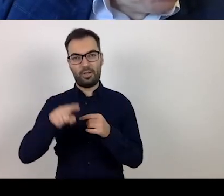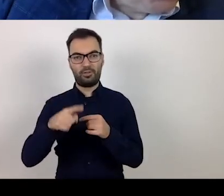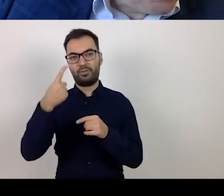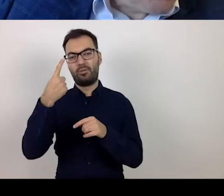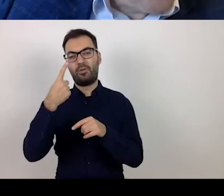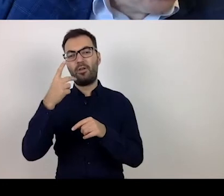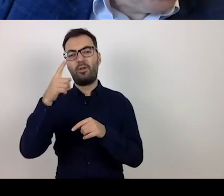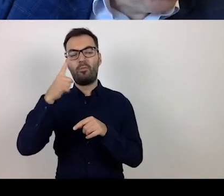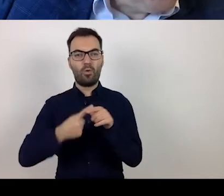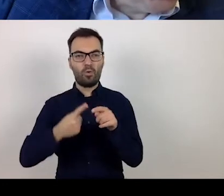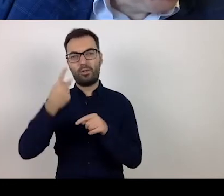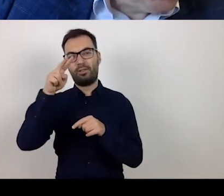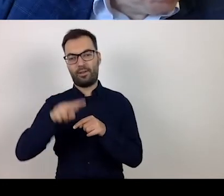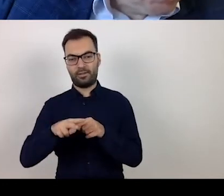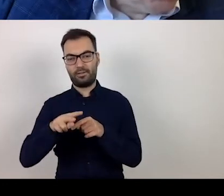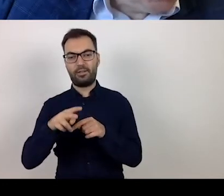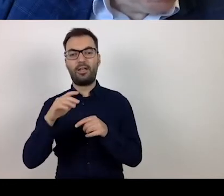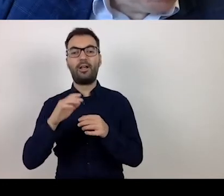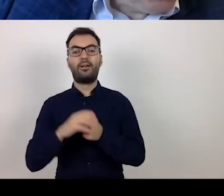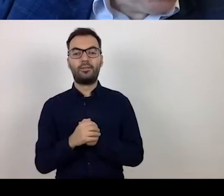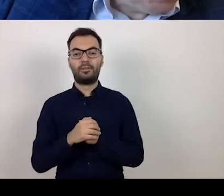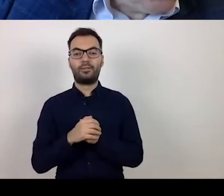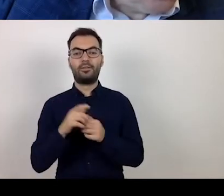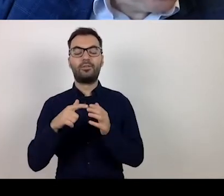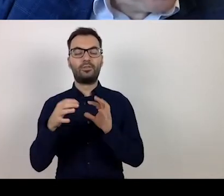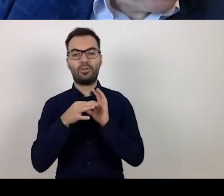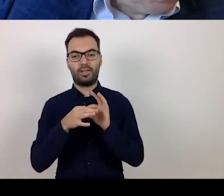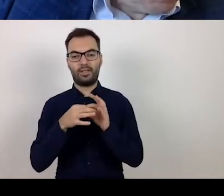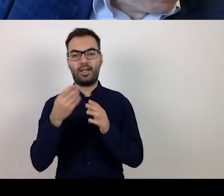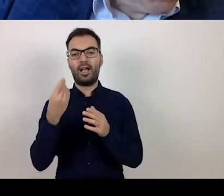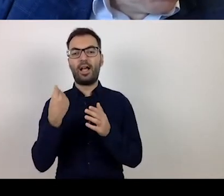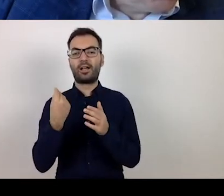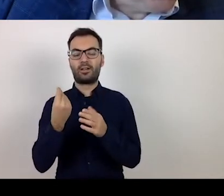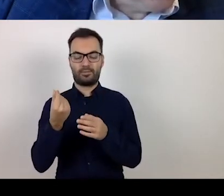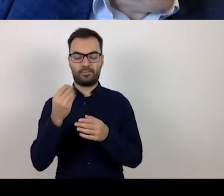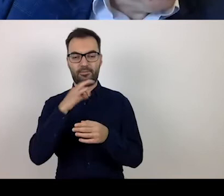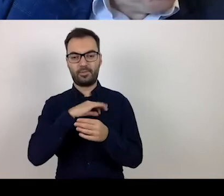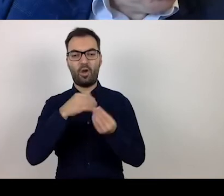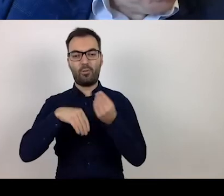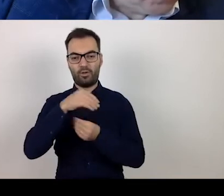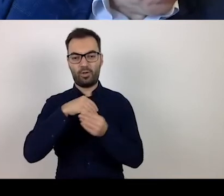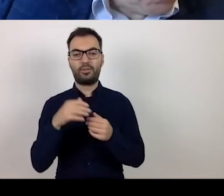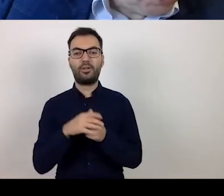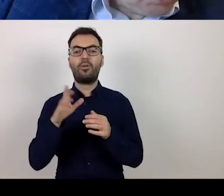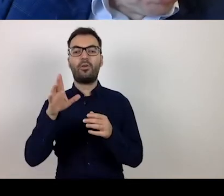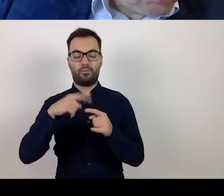after three months' completion related to working capital, may be launched in January.